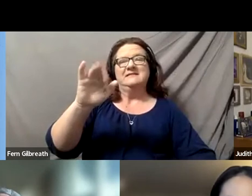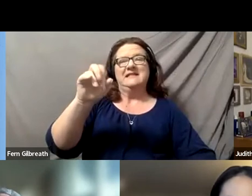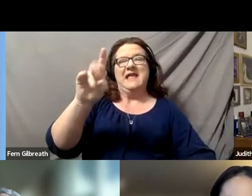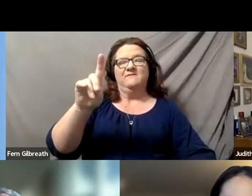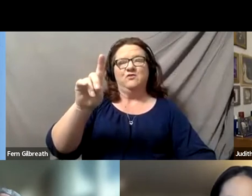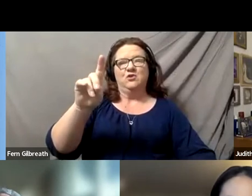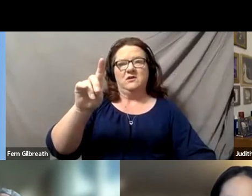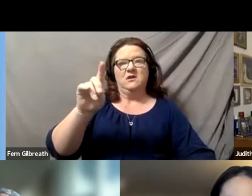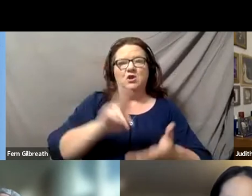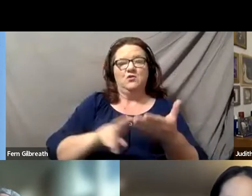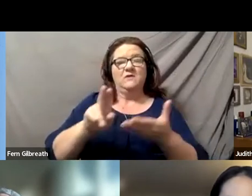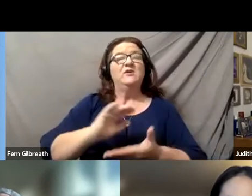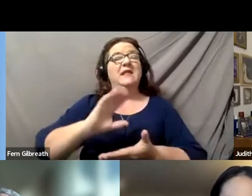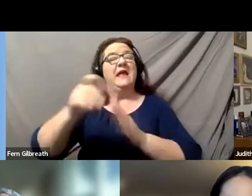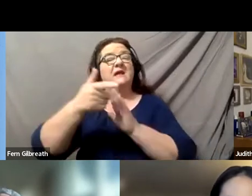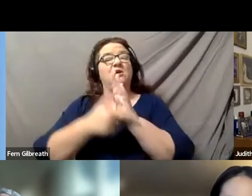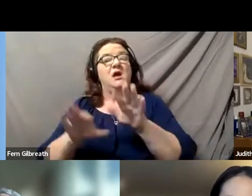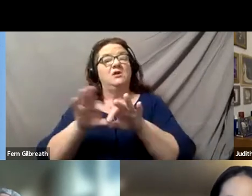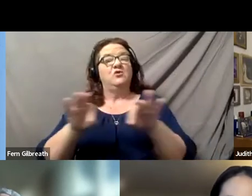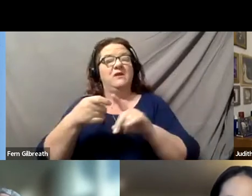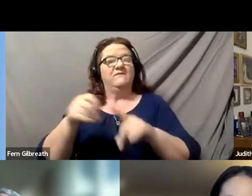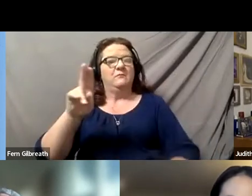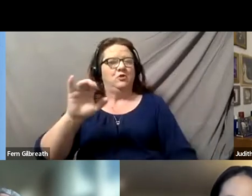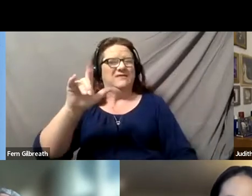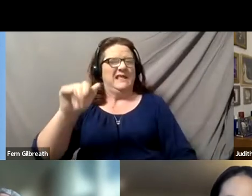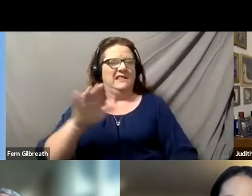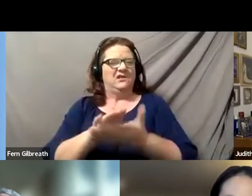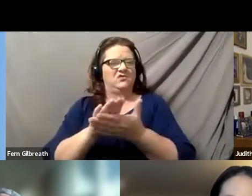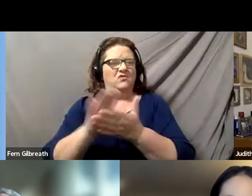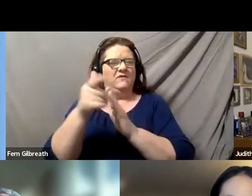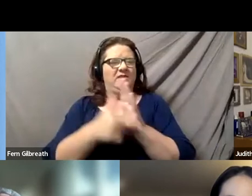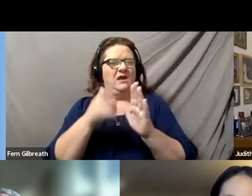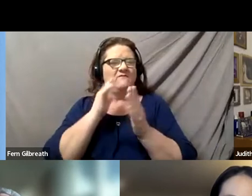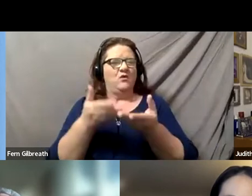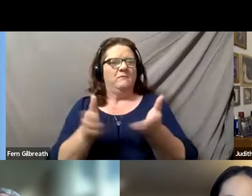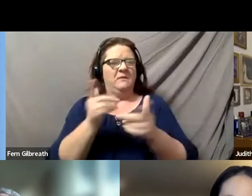UCLA's School of Law in Public Interest Law and Policy,